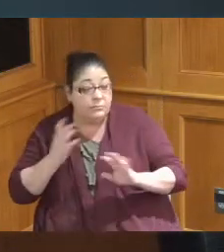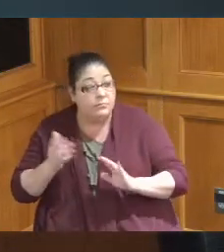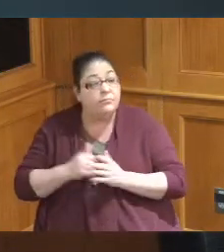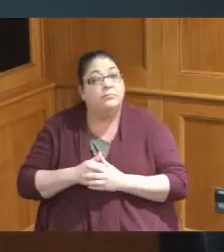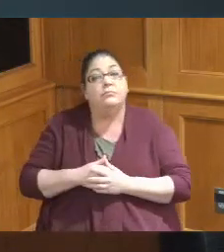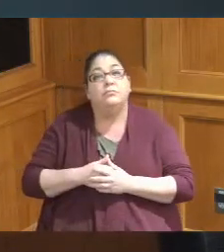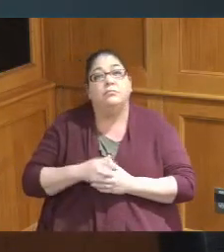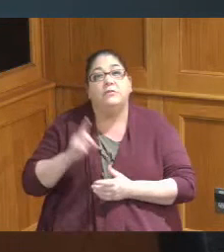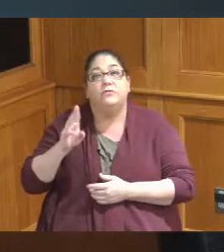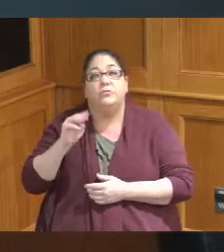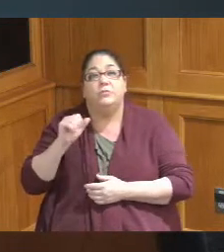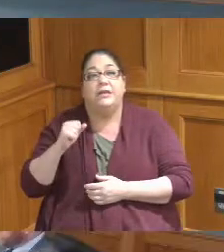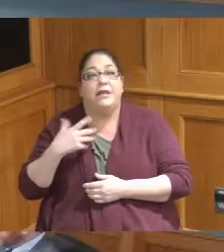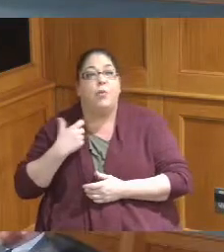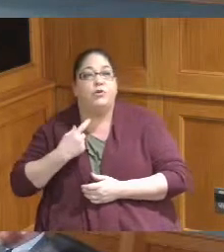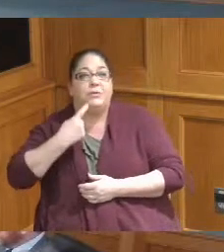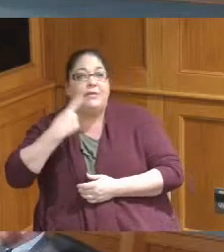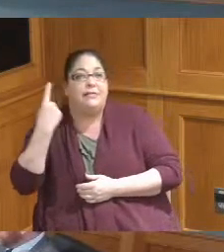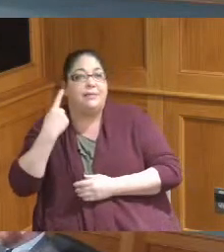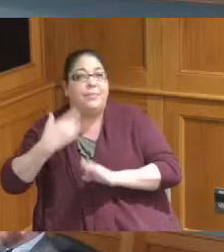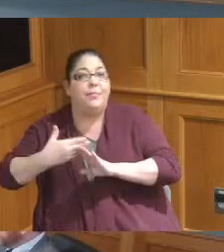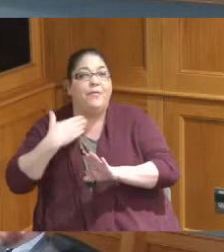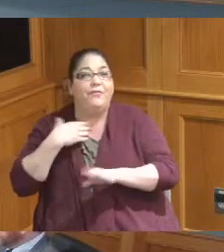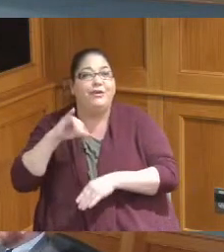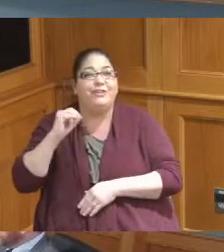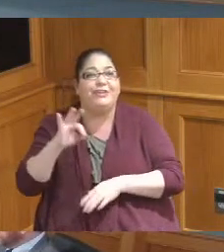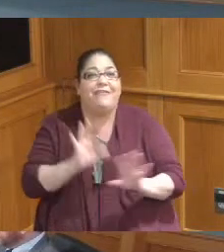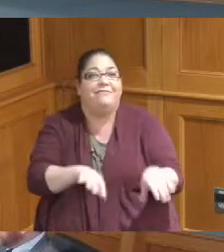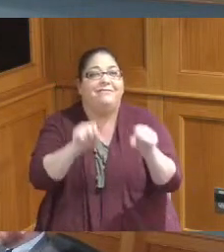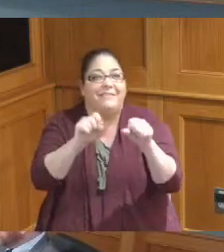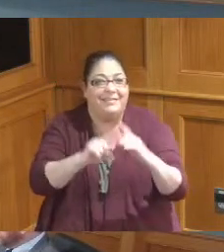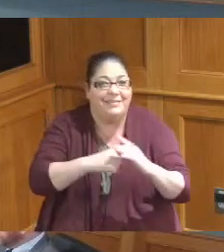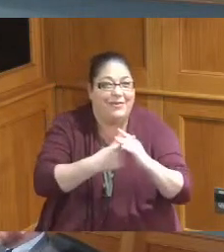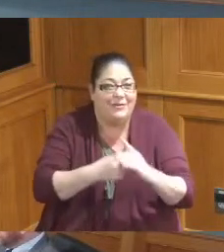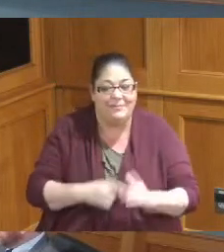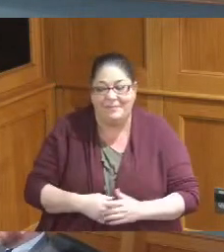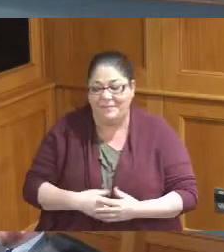to say something before Jeff got started if it was okay yes go ahead okay that's on a personal